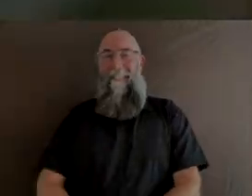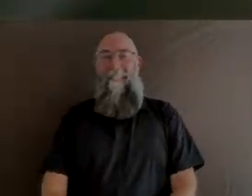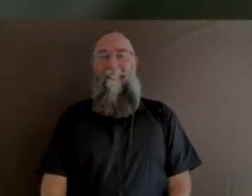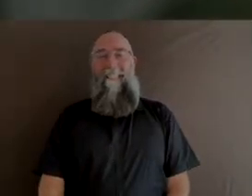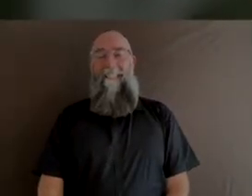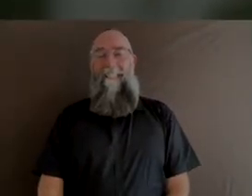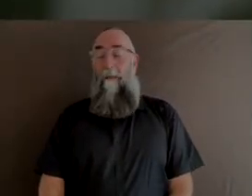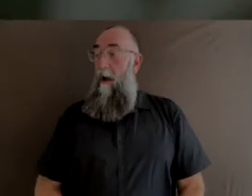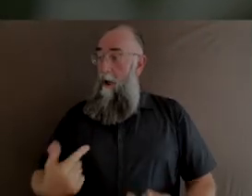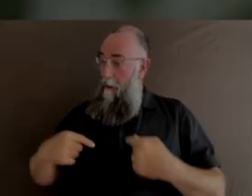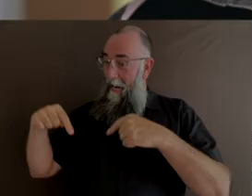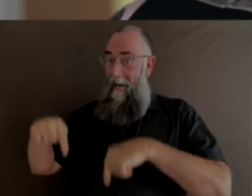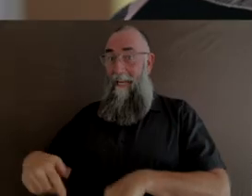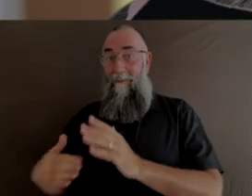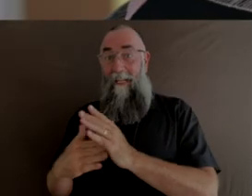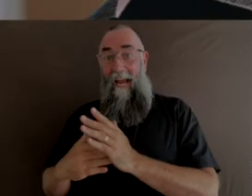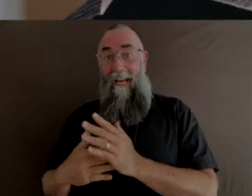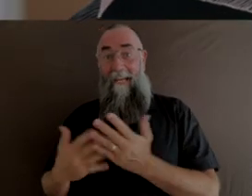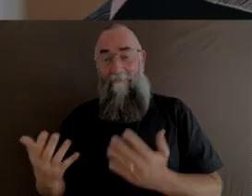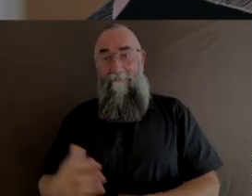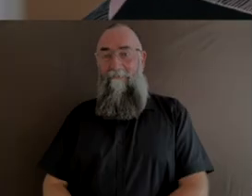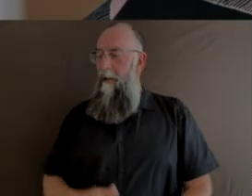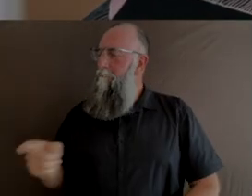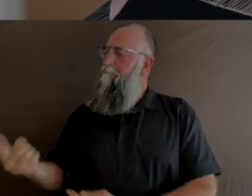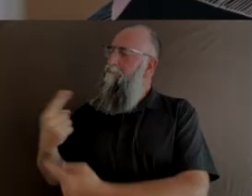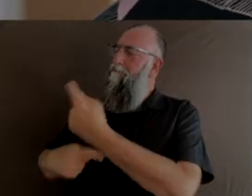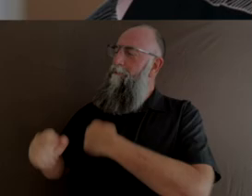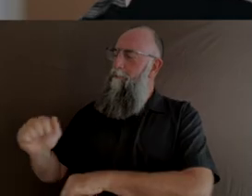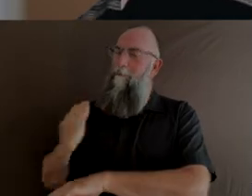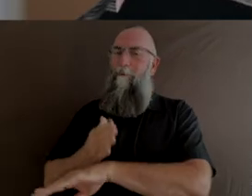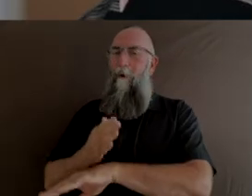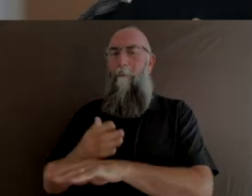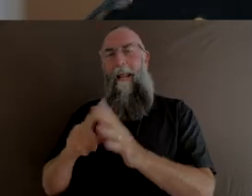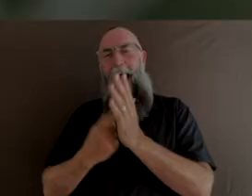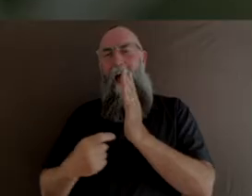Ok, here we are Marianne, tell me, how would you describe what you do in the arts and the health sector?